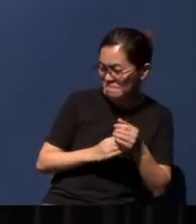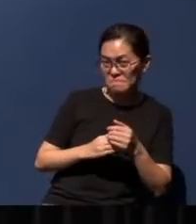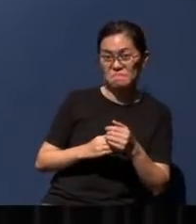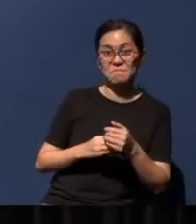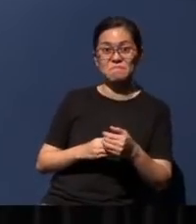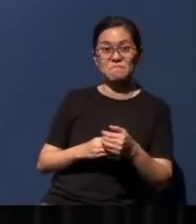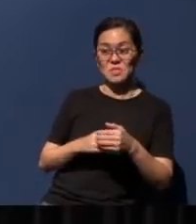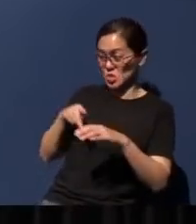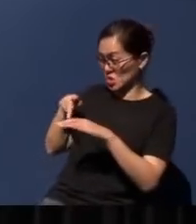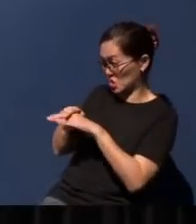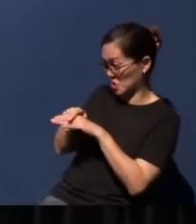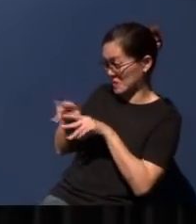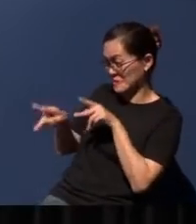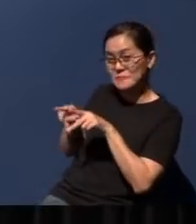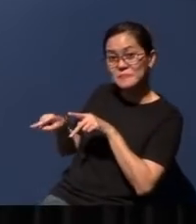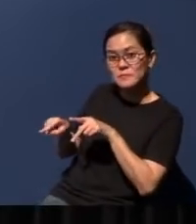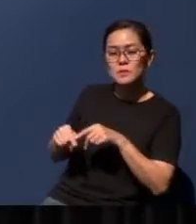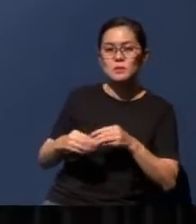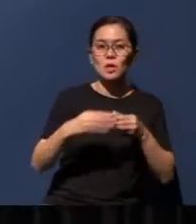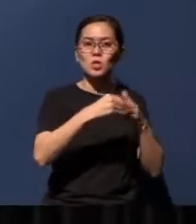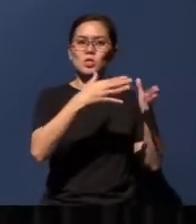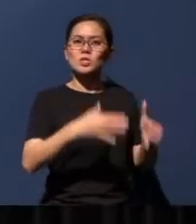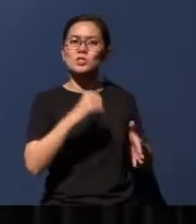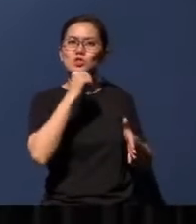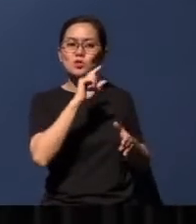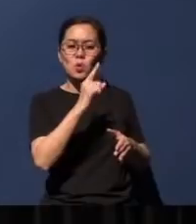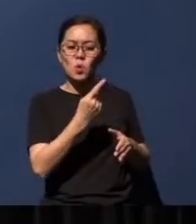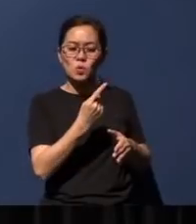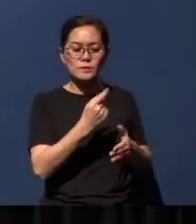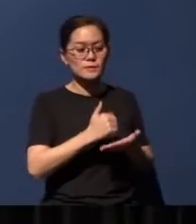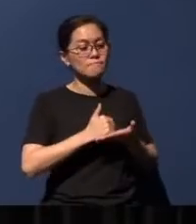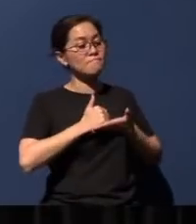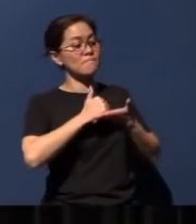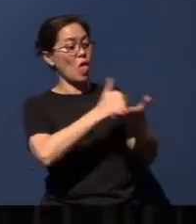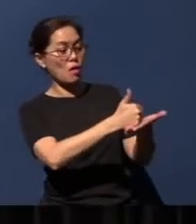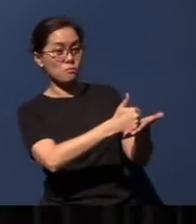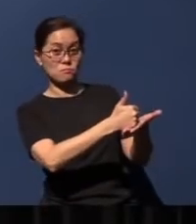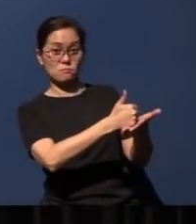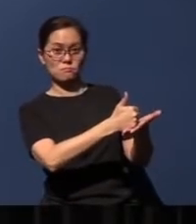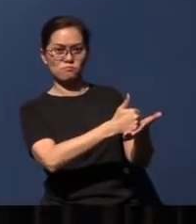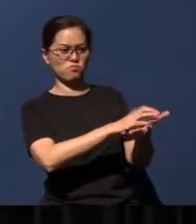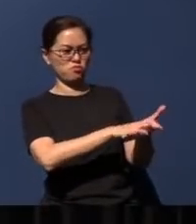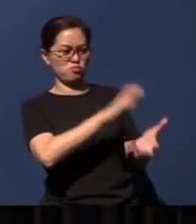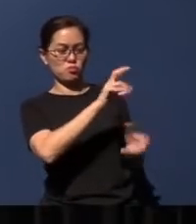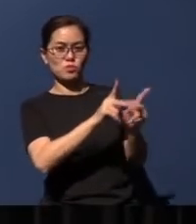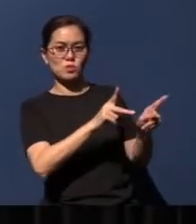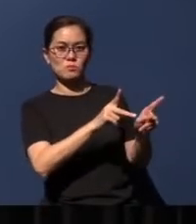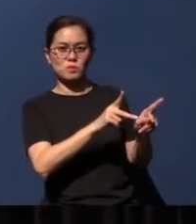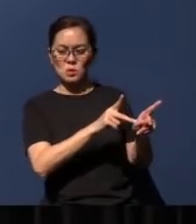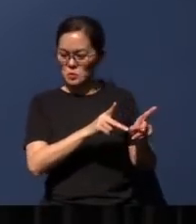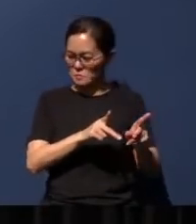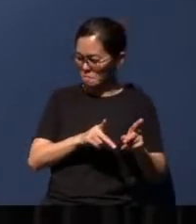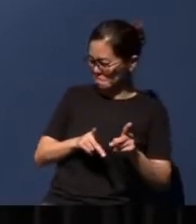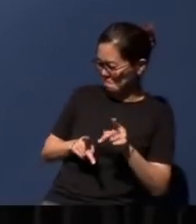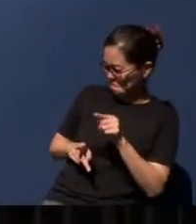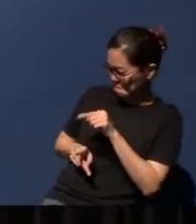You know, the leaders were not only abetting the wealthy to exploit the poor, they were also guilty